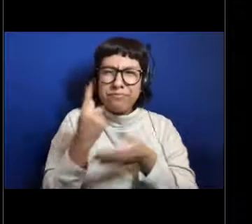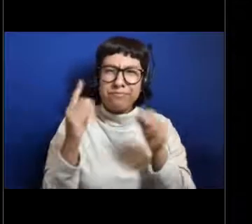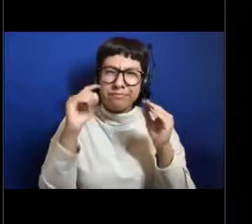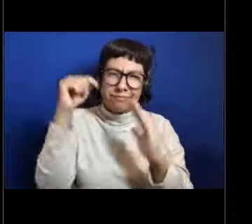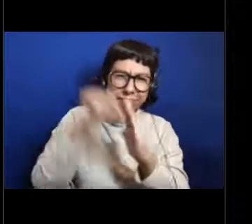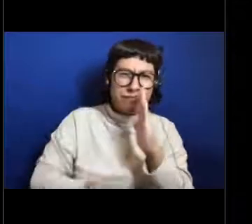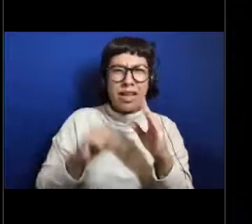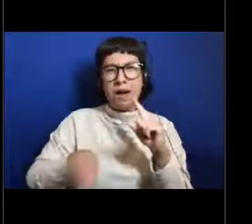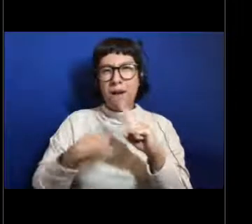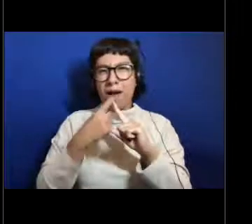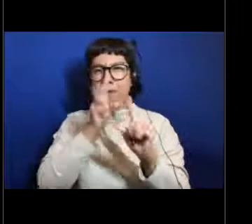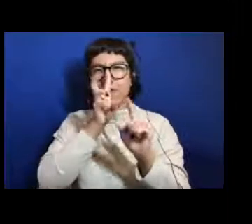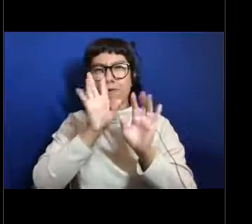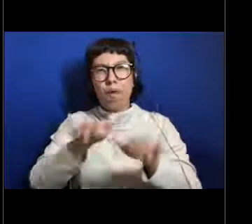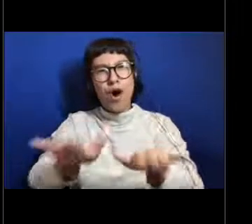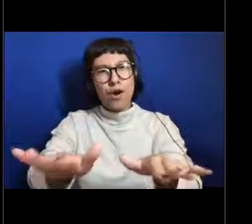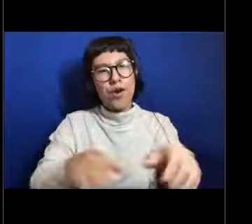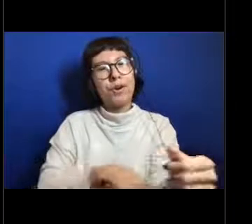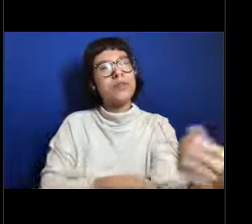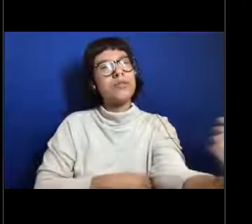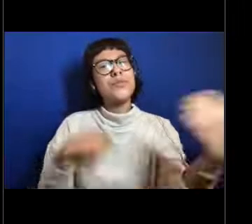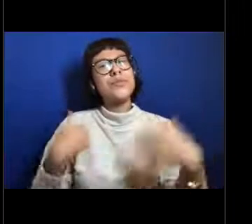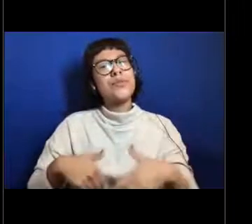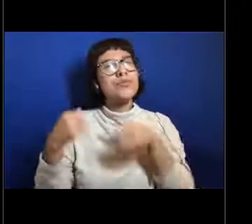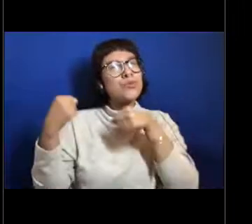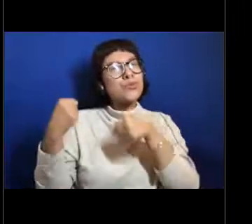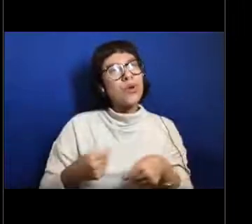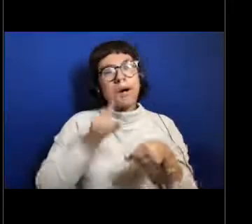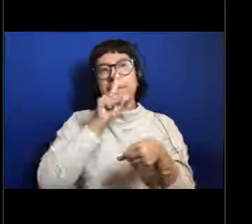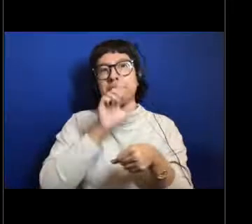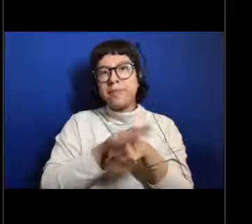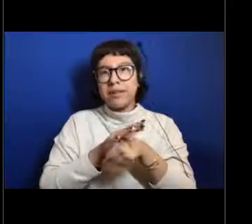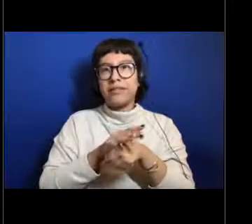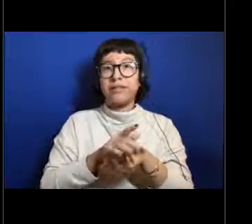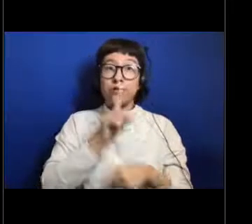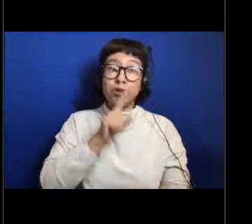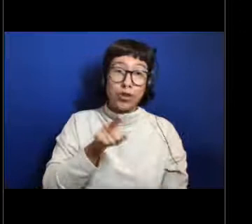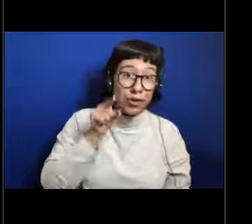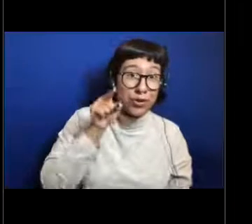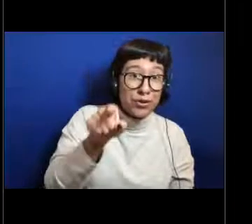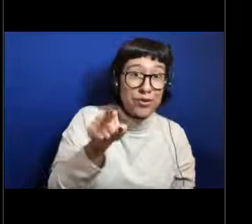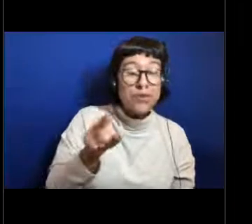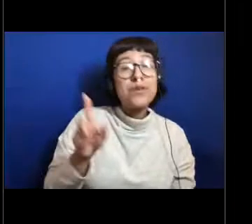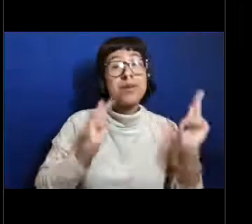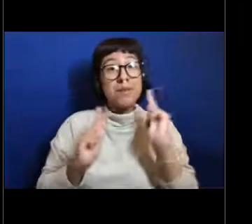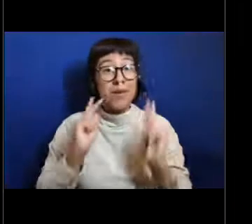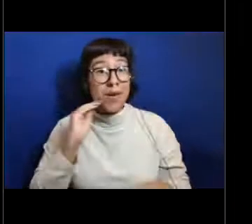We also have a really strong commitment to making sure that you folks at home as well as scientists are able